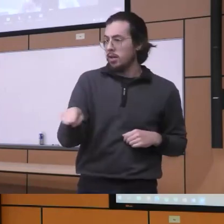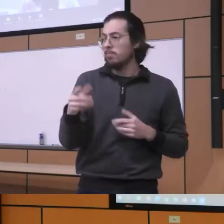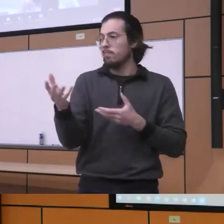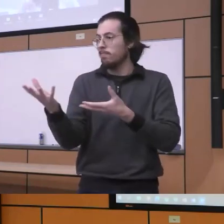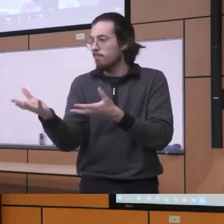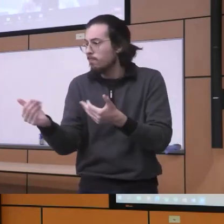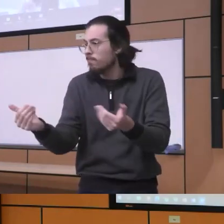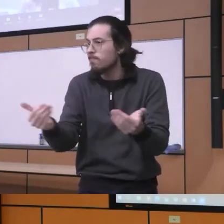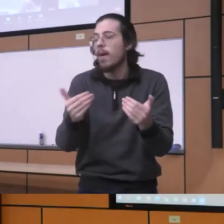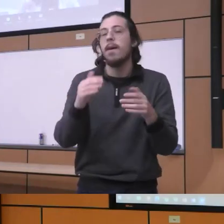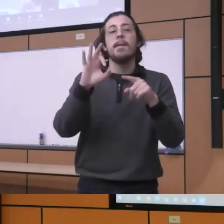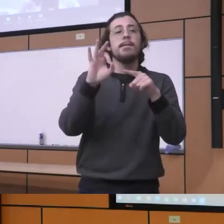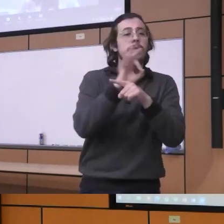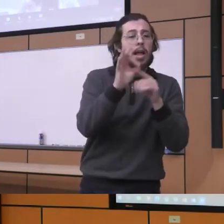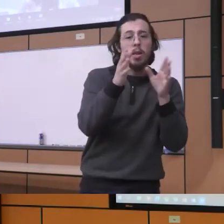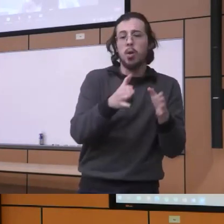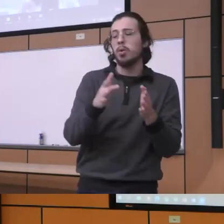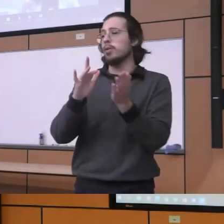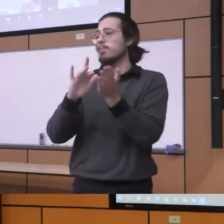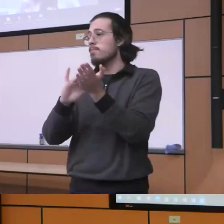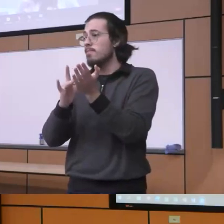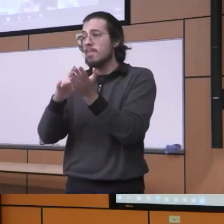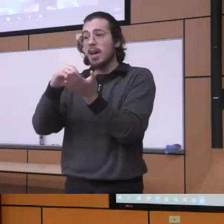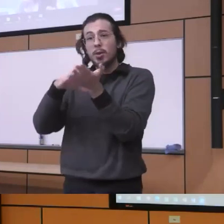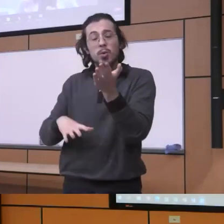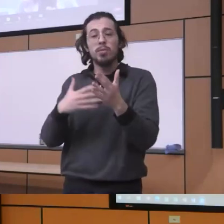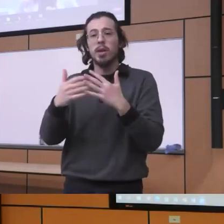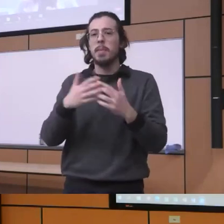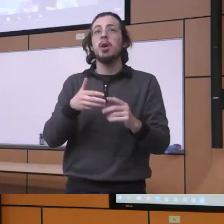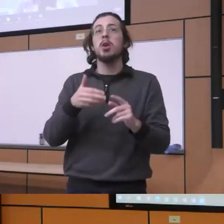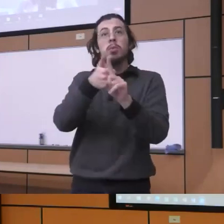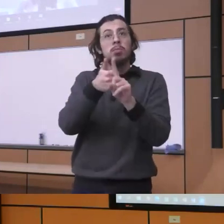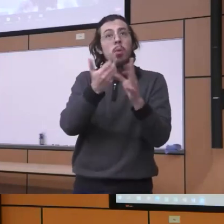fellows even medical students you know whether you want to do it on the local level you know state